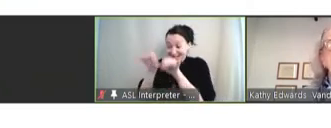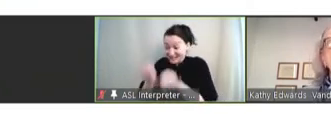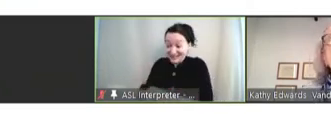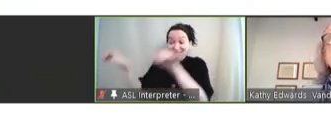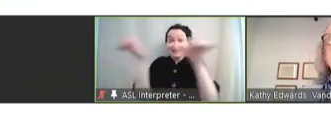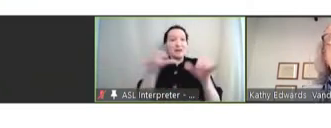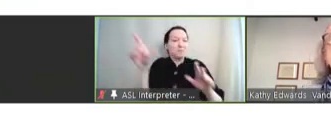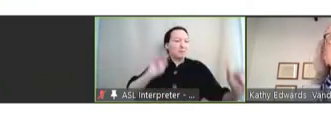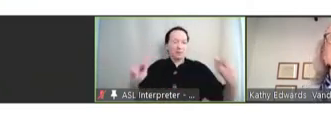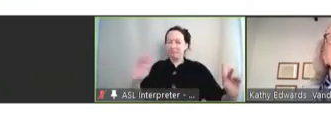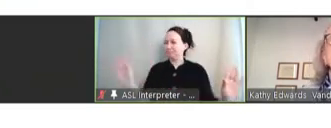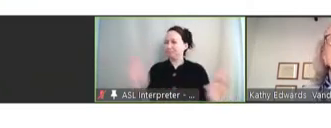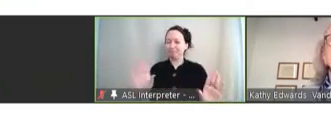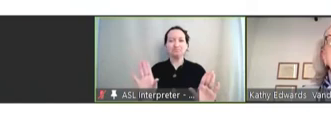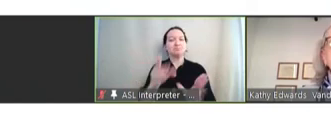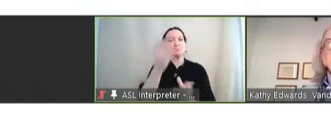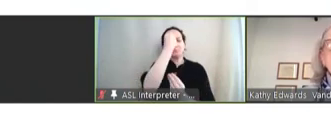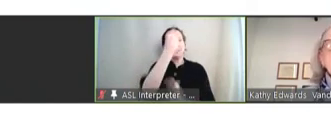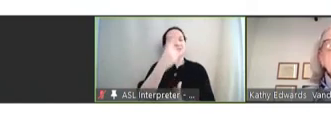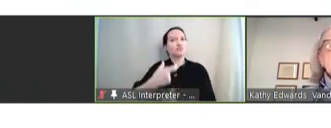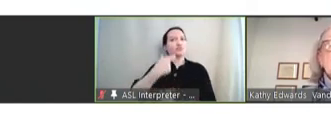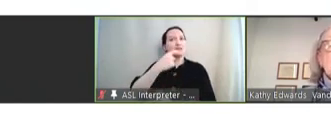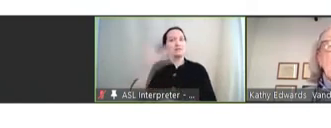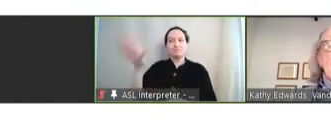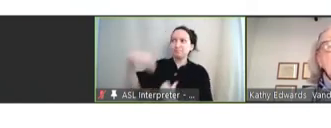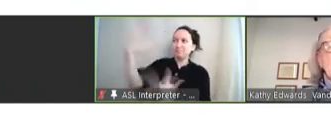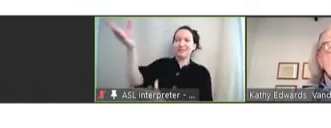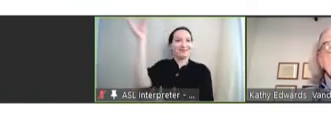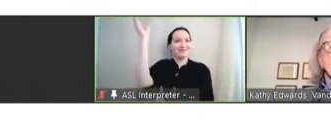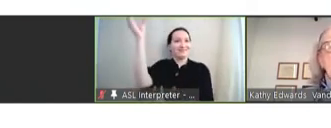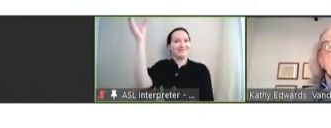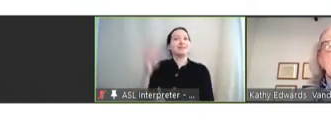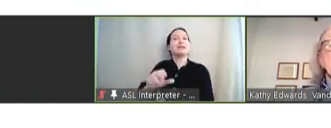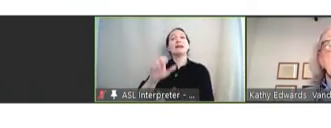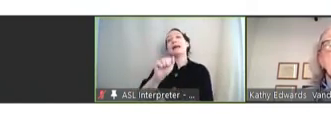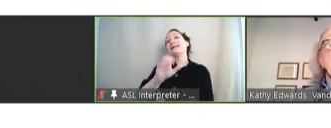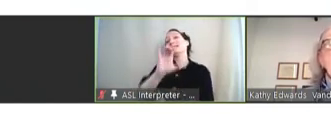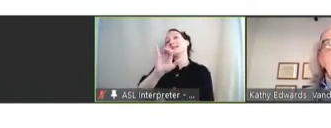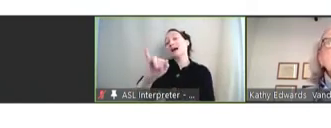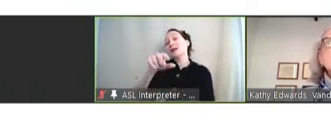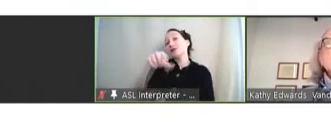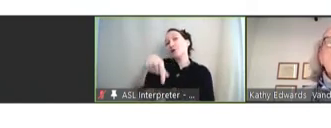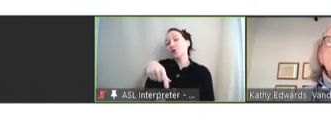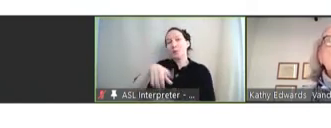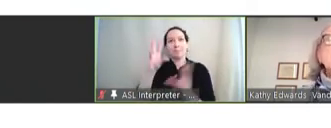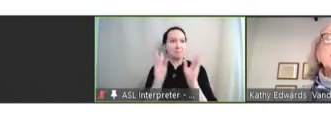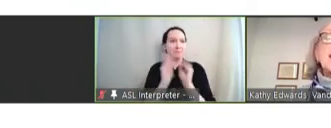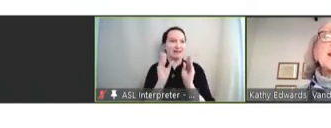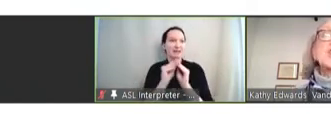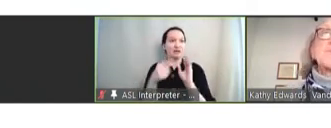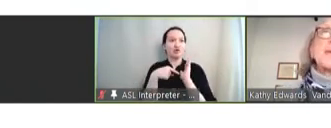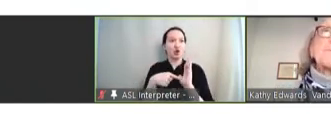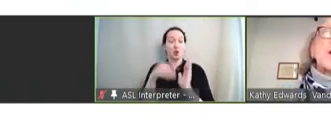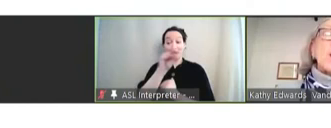These are data that were recently presented at the ACIP meeting that showed the percentage of people